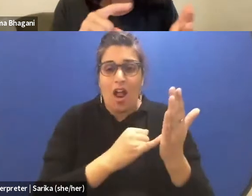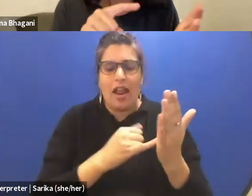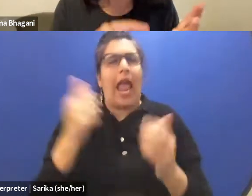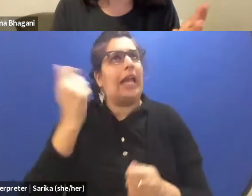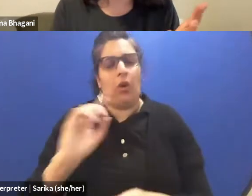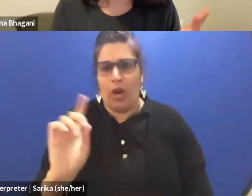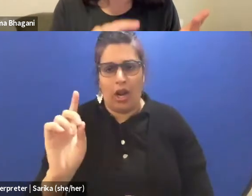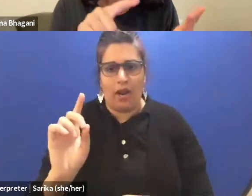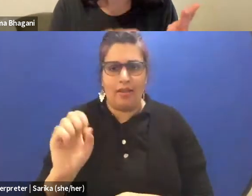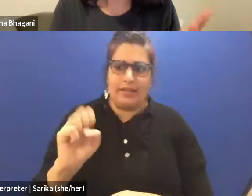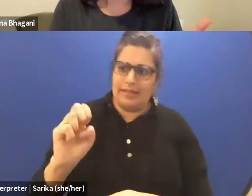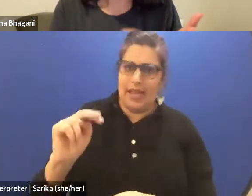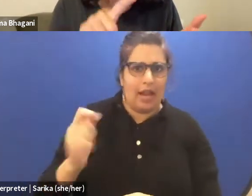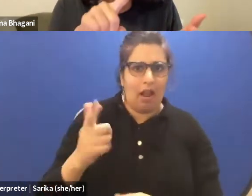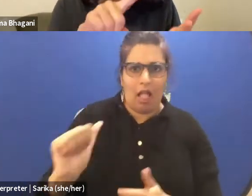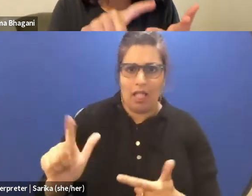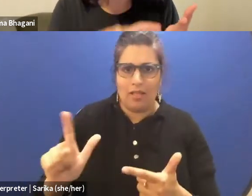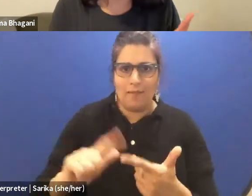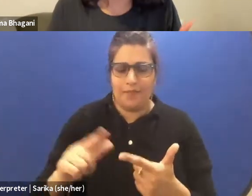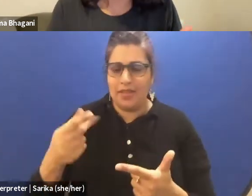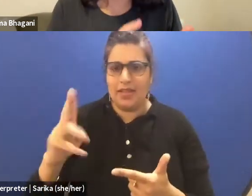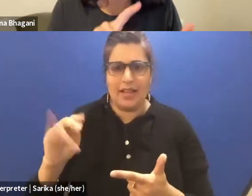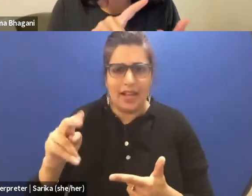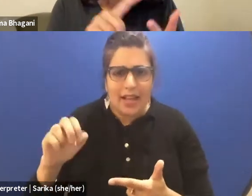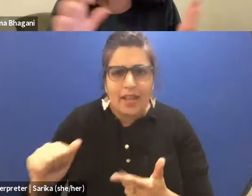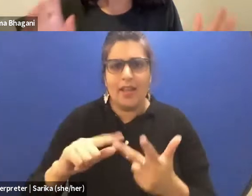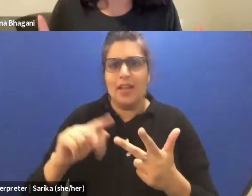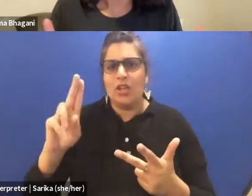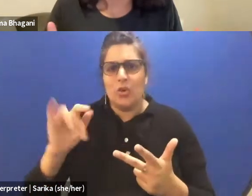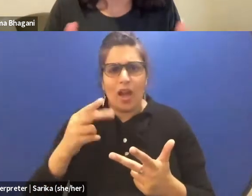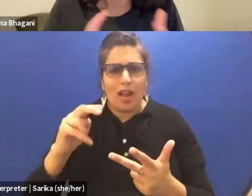Senegal, Guinea, Uganda, just to name a few,